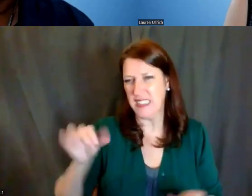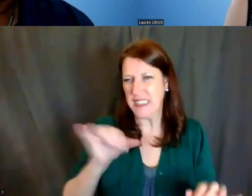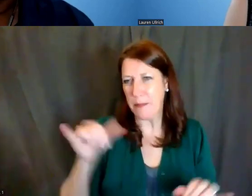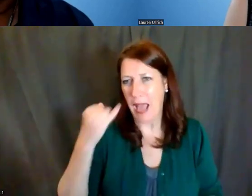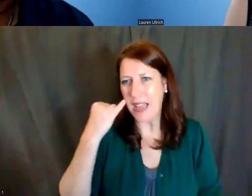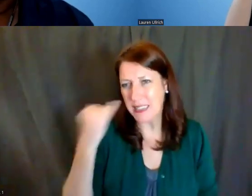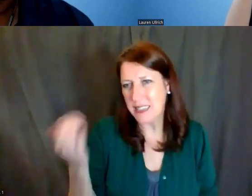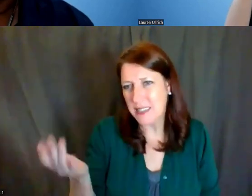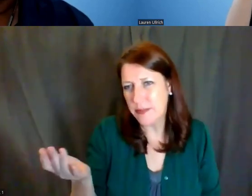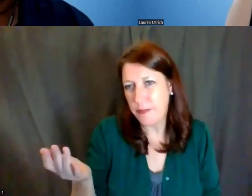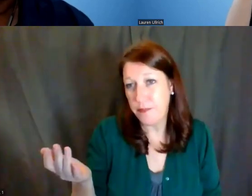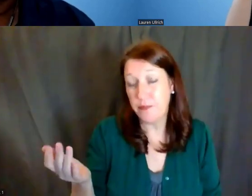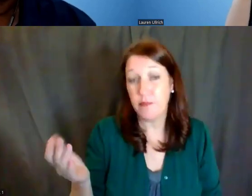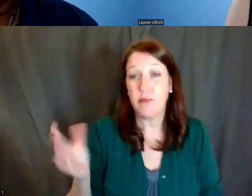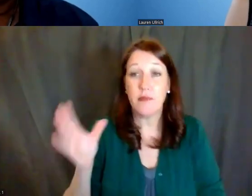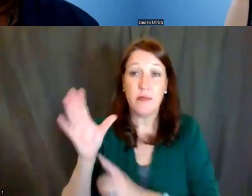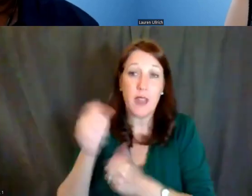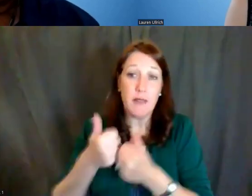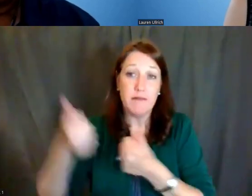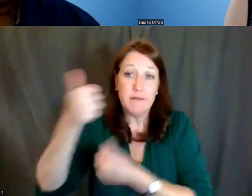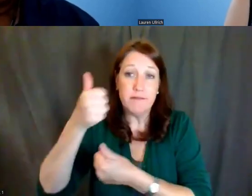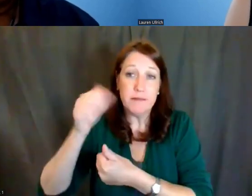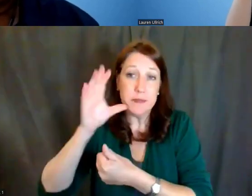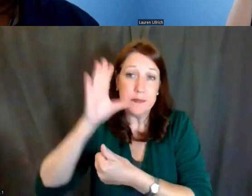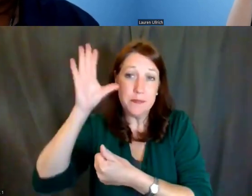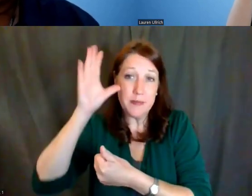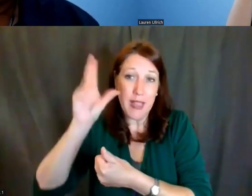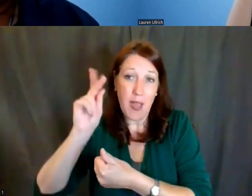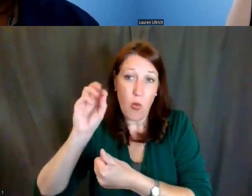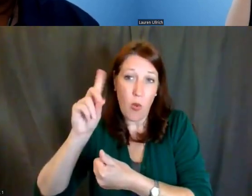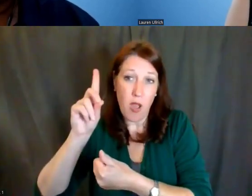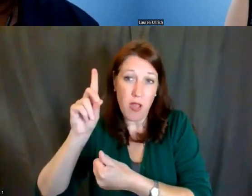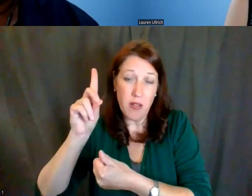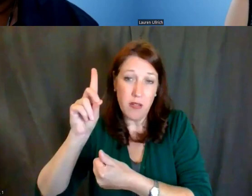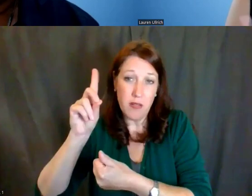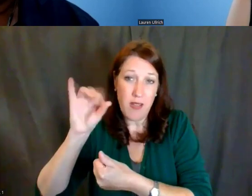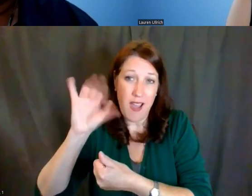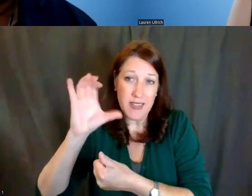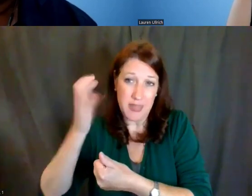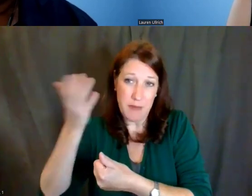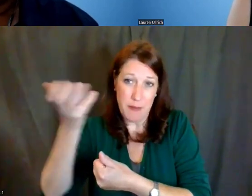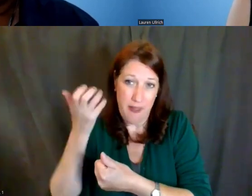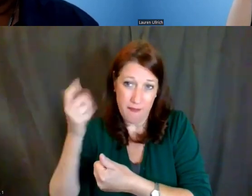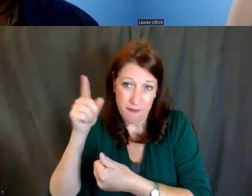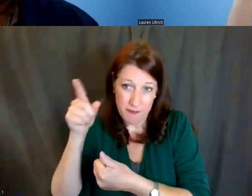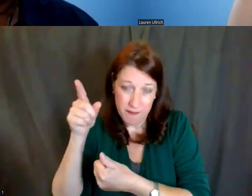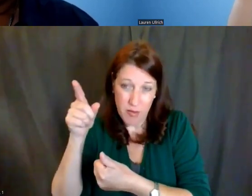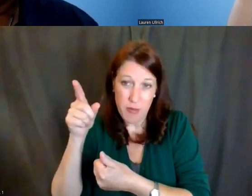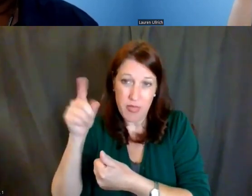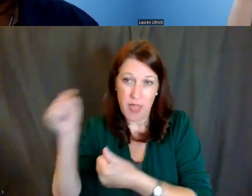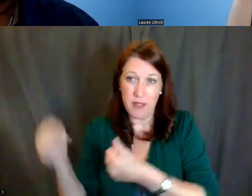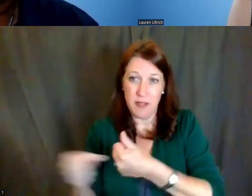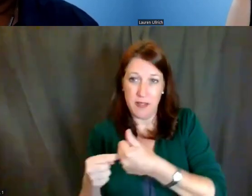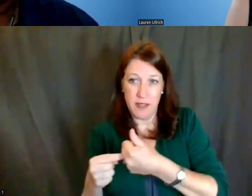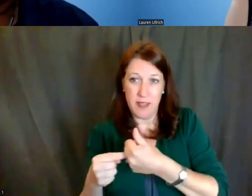So there's a parent K01 that an IC may or may not sign on to, but then there will also be a diversity K01